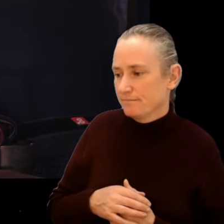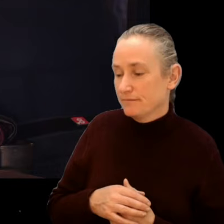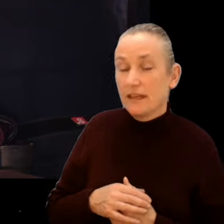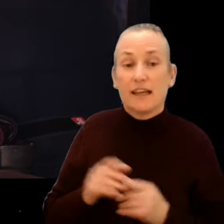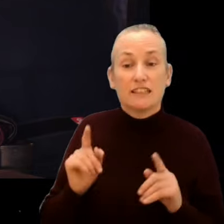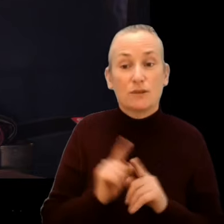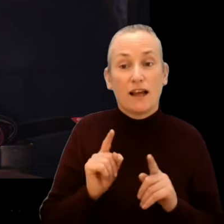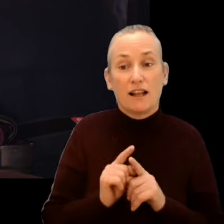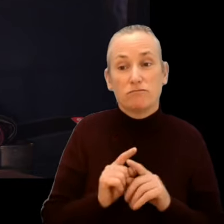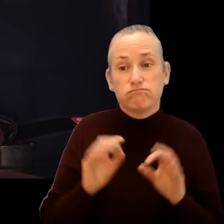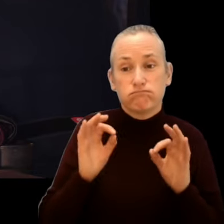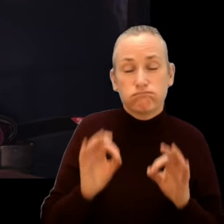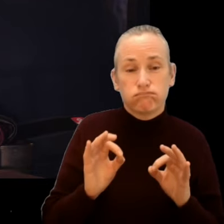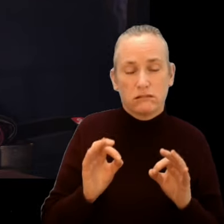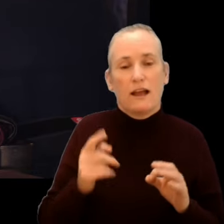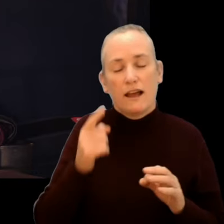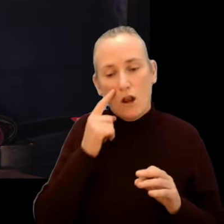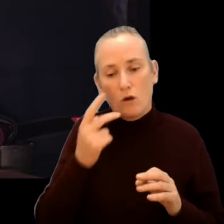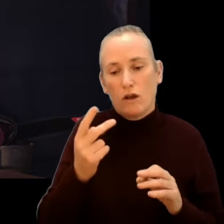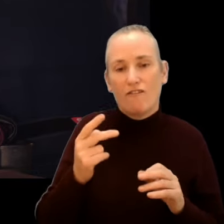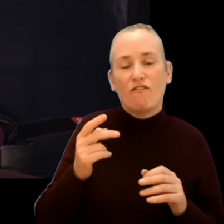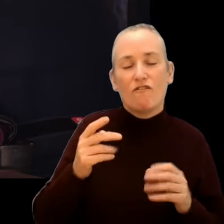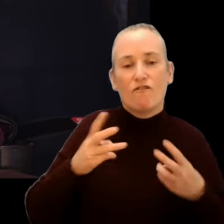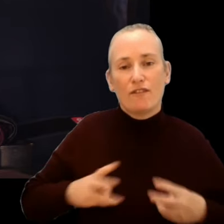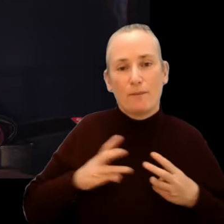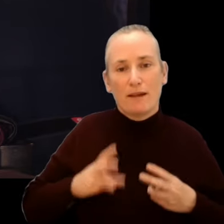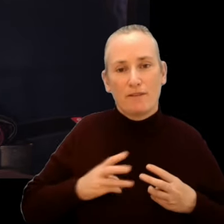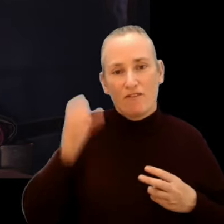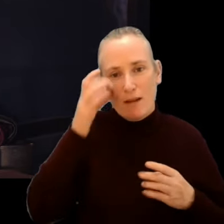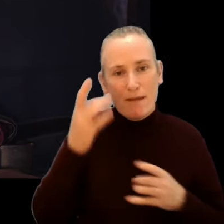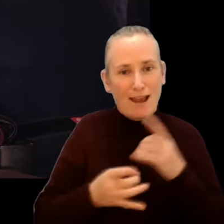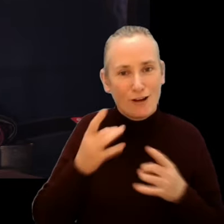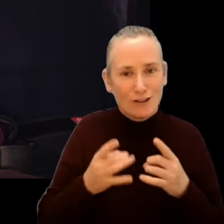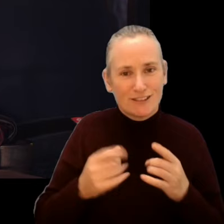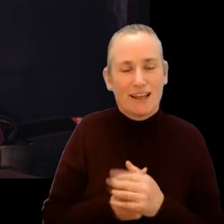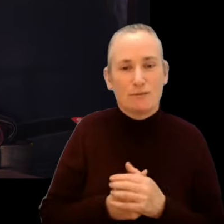We also present a valuable mini-retrospective of some of our finest filmmakers as part of our Female Visions tribute,